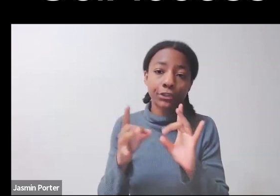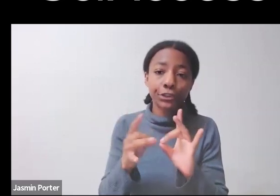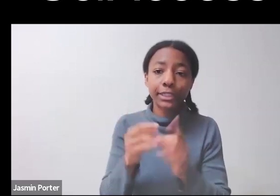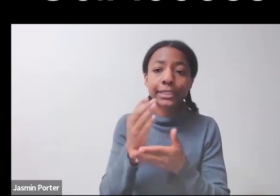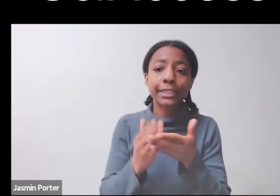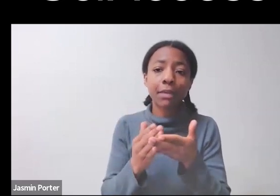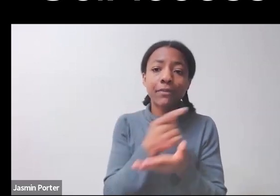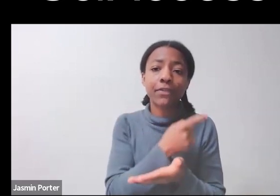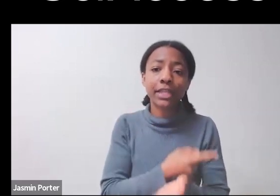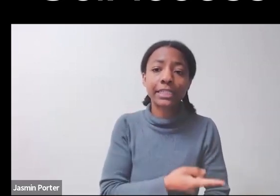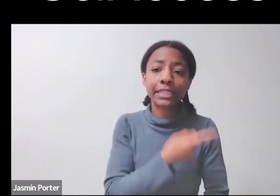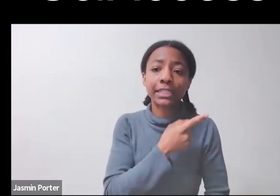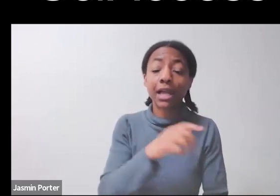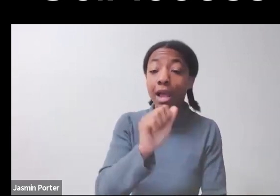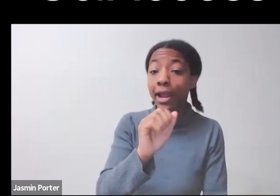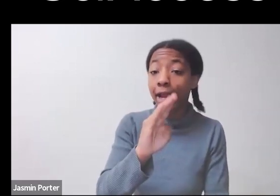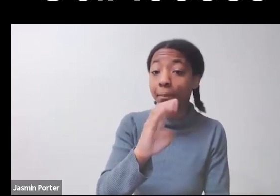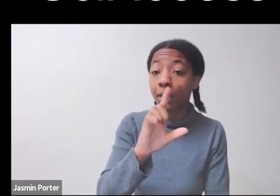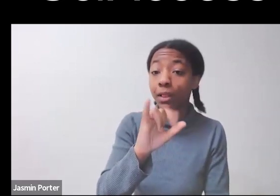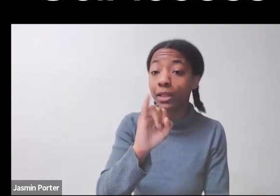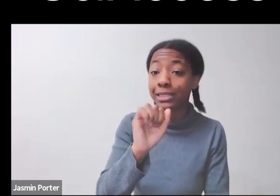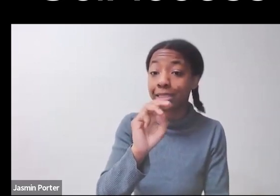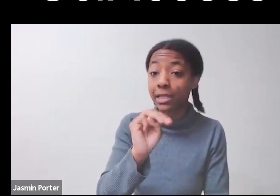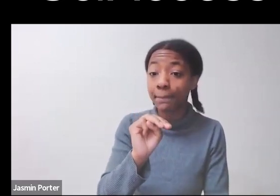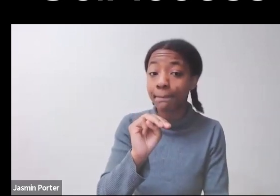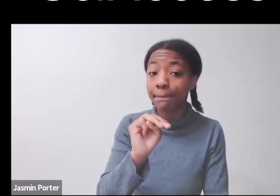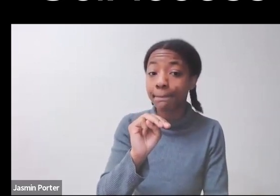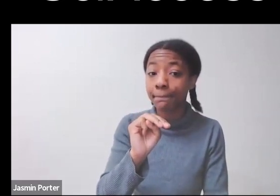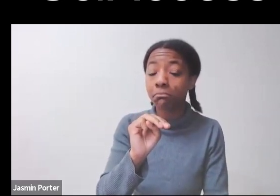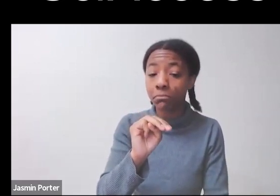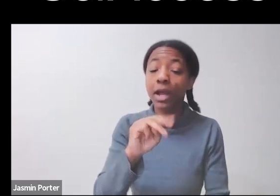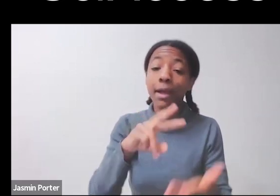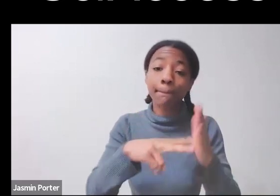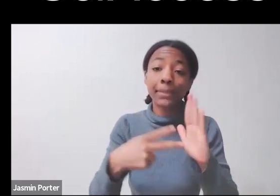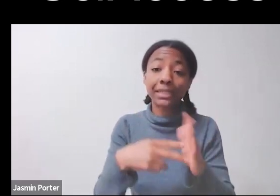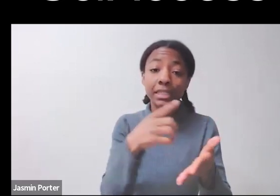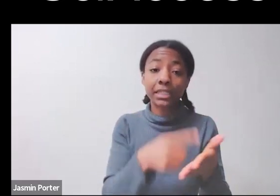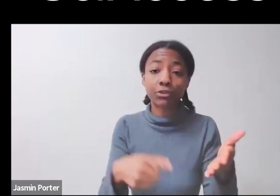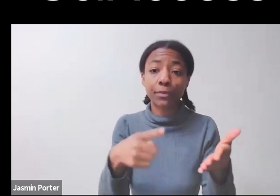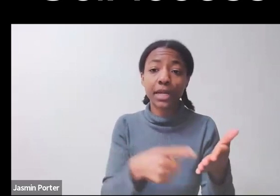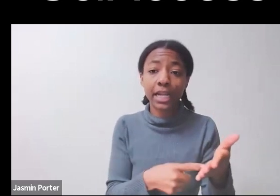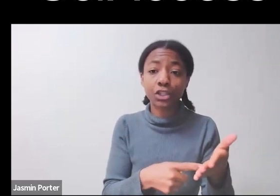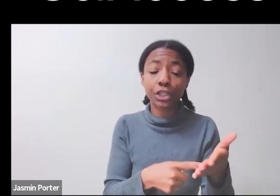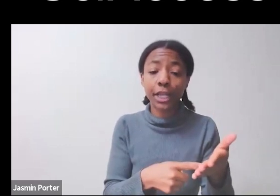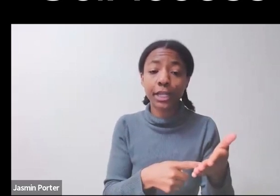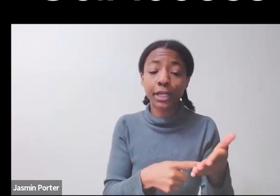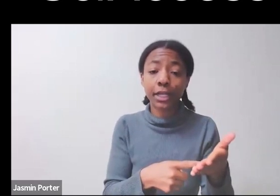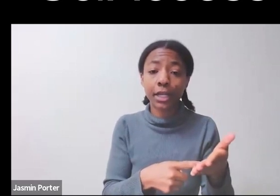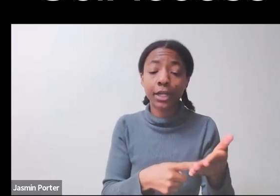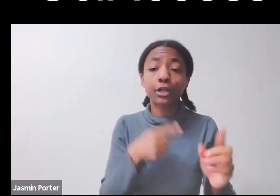Ableism is very much present within academic spaces, particularly mathematics.